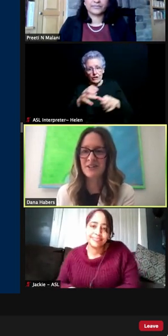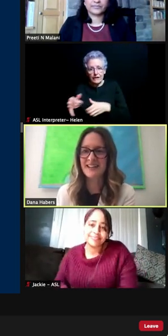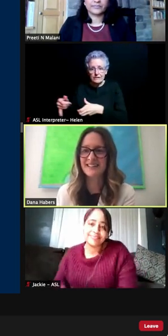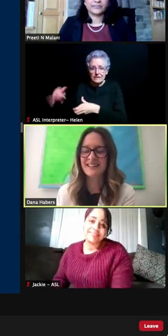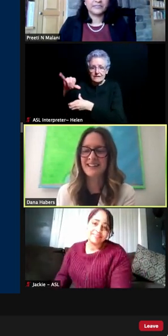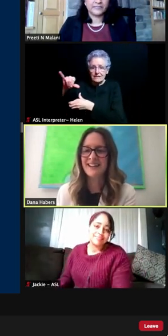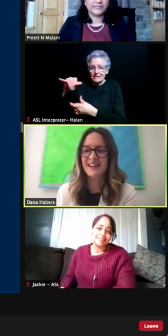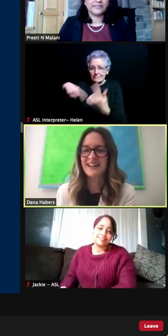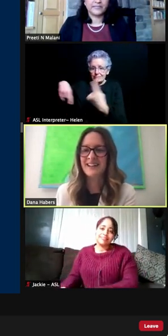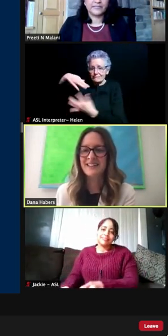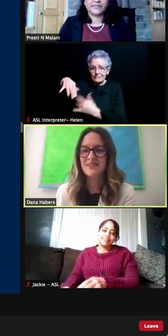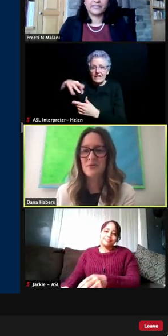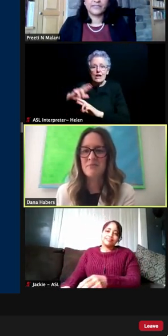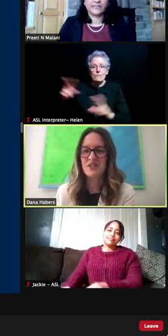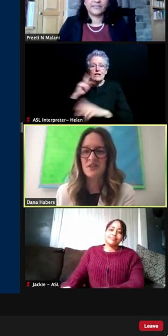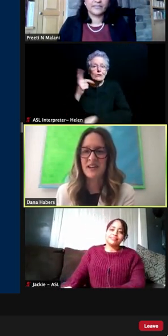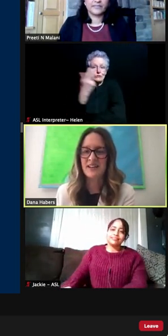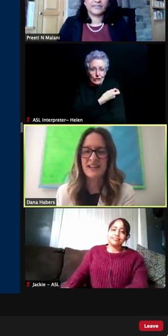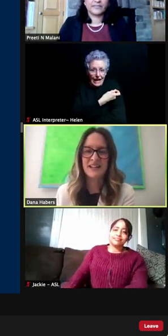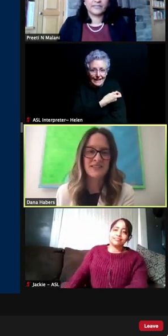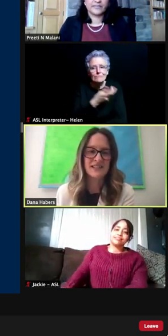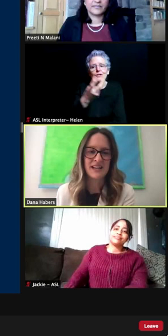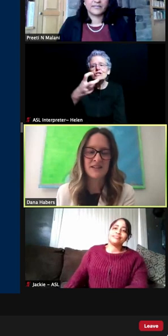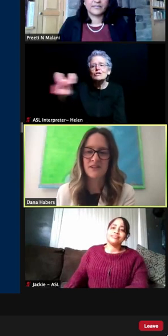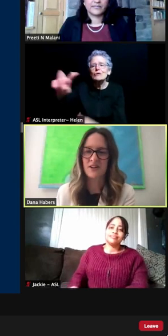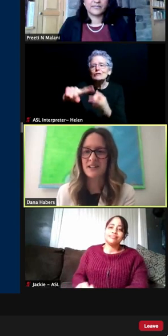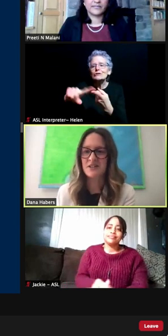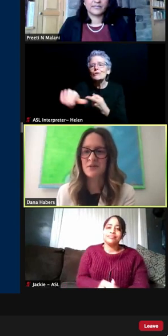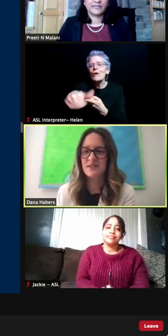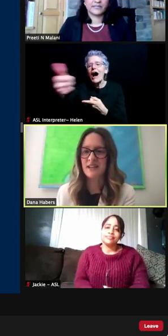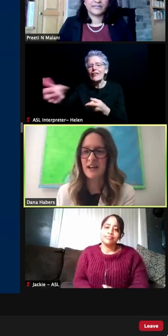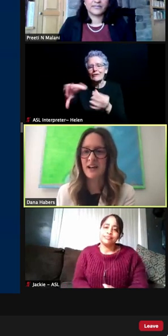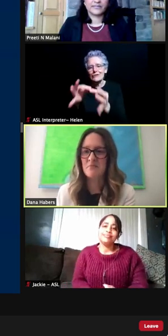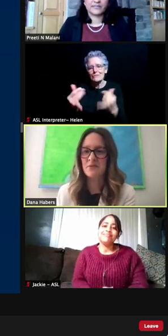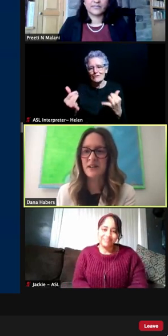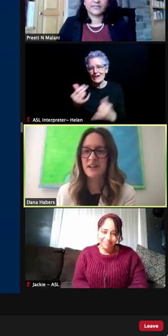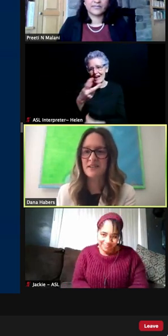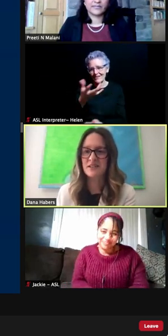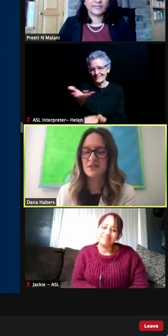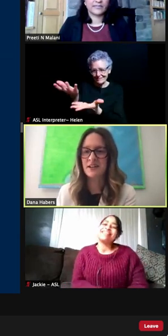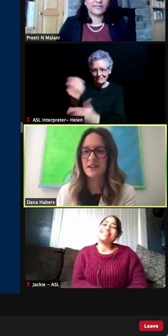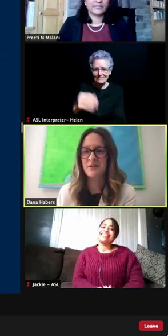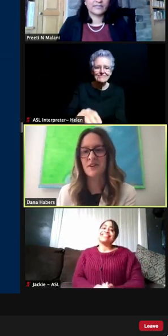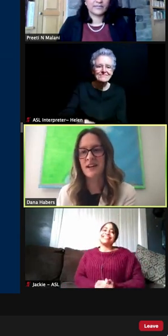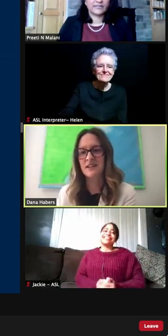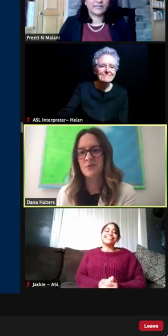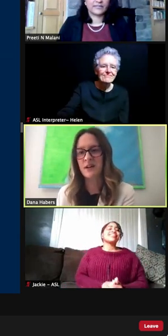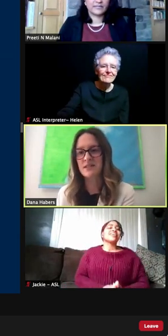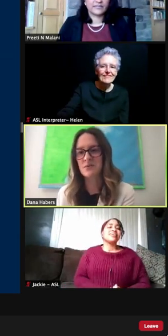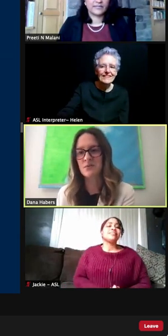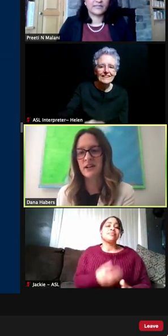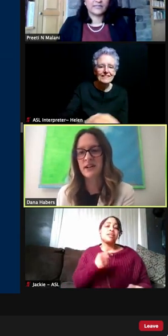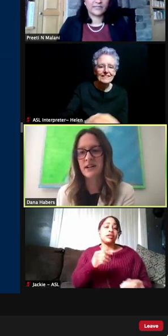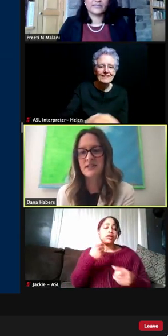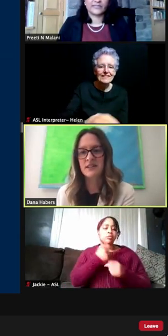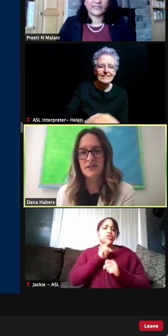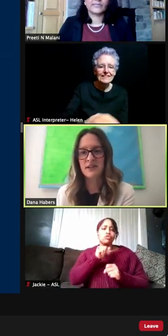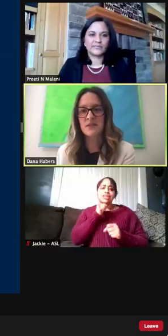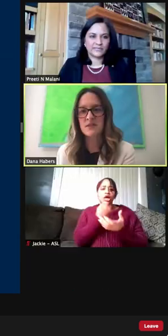And then we make sure that at the end of the day if there are any doses that have been reconstituted in order not to waste we're delivering those